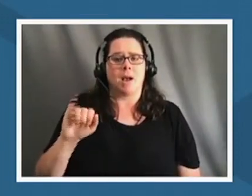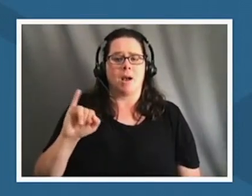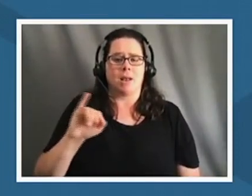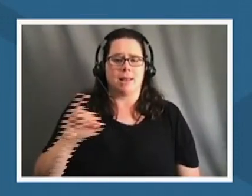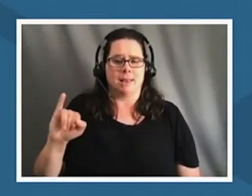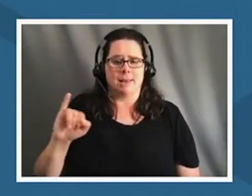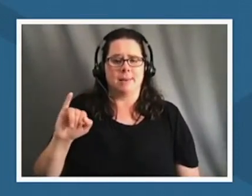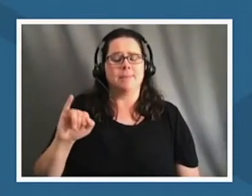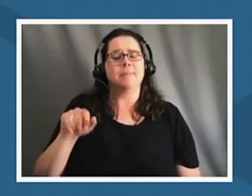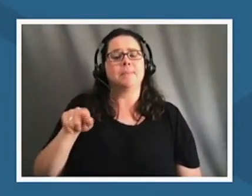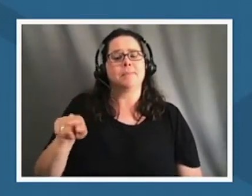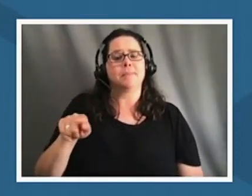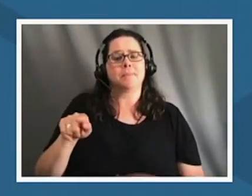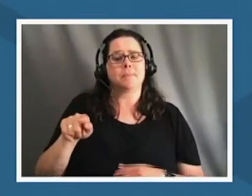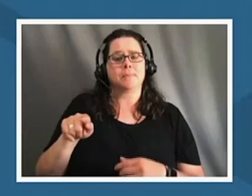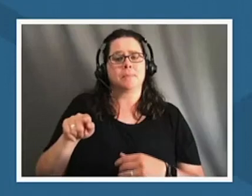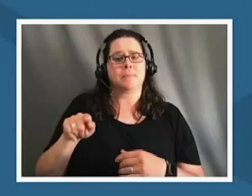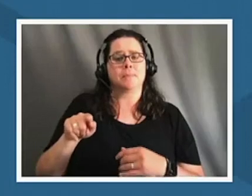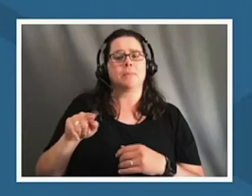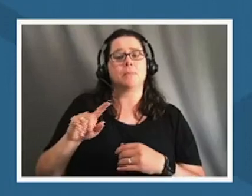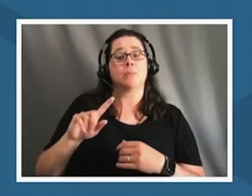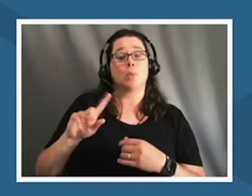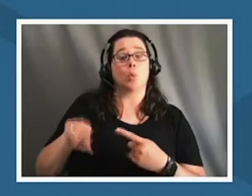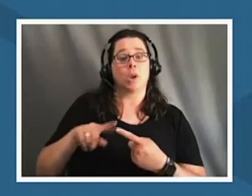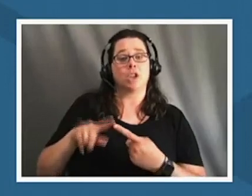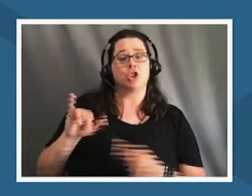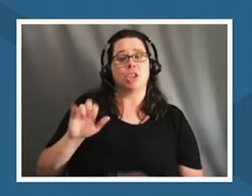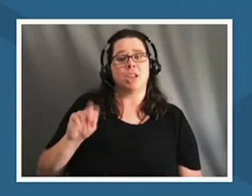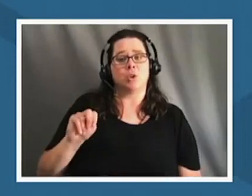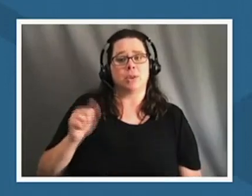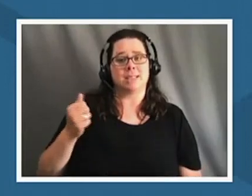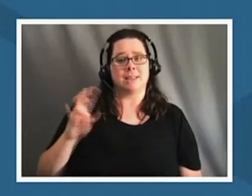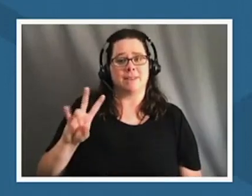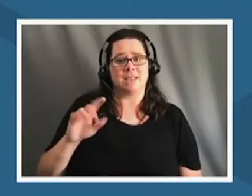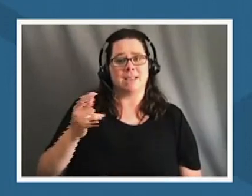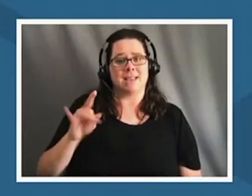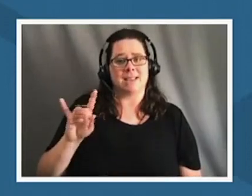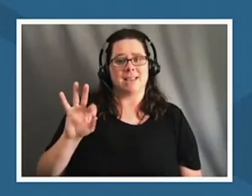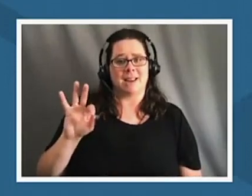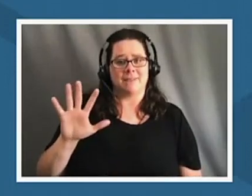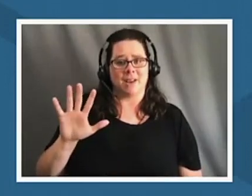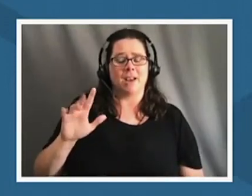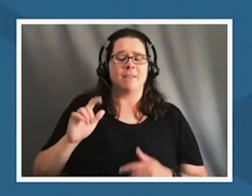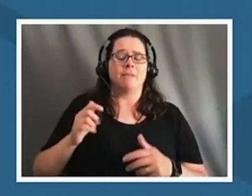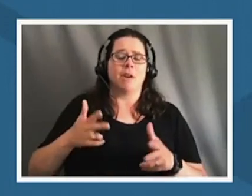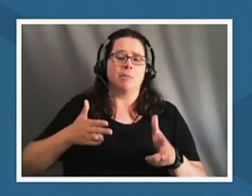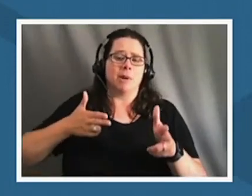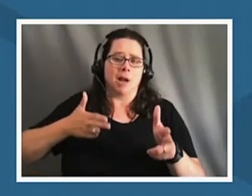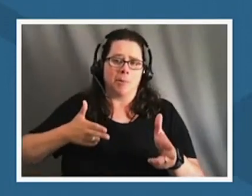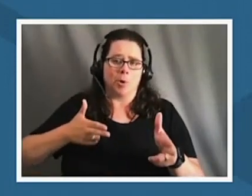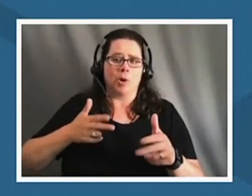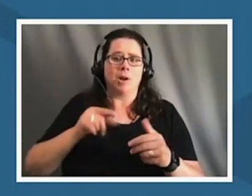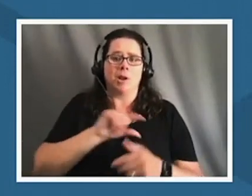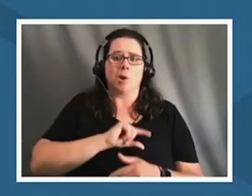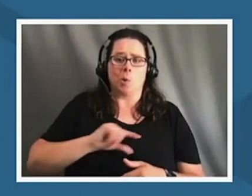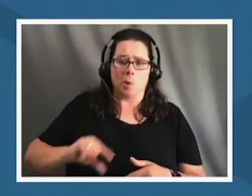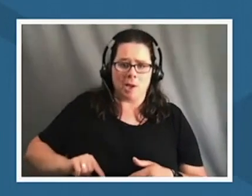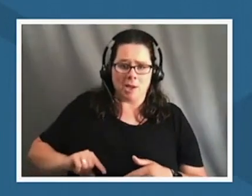are aware on january 17th 1893 under gunpoint queen leo kalani